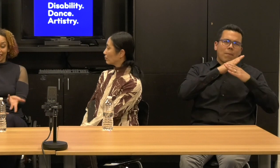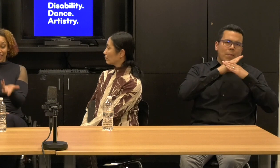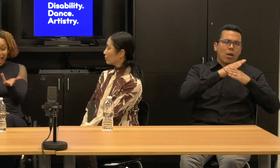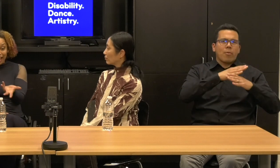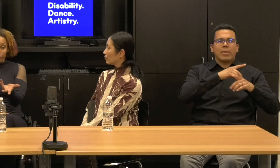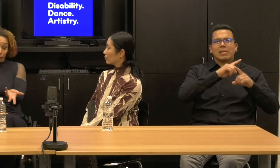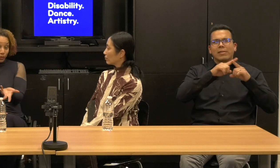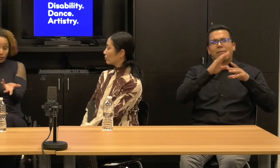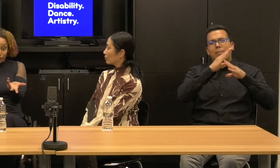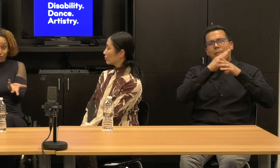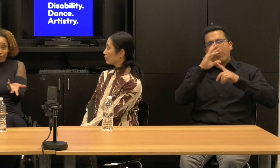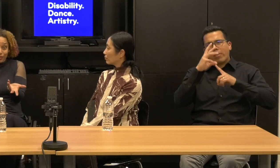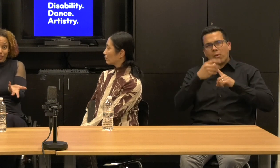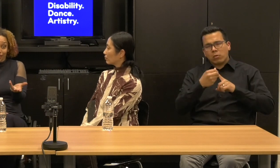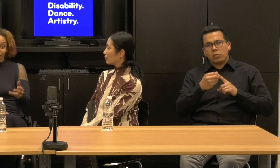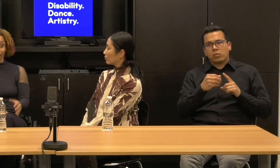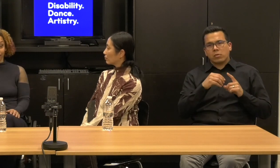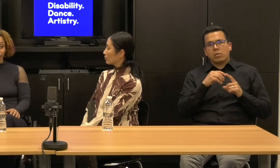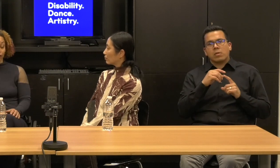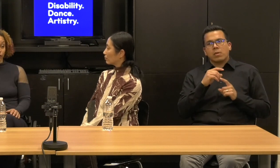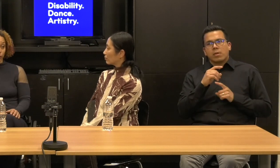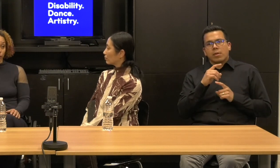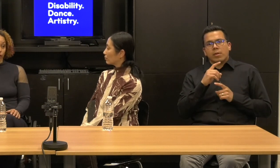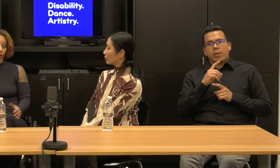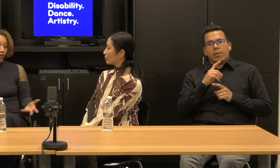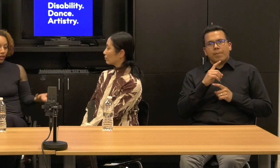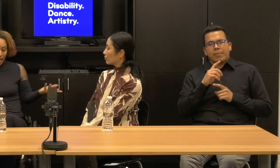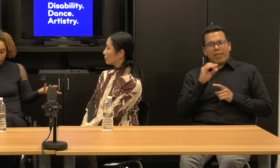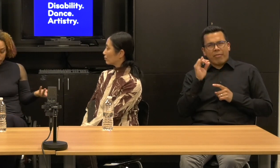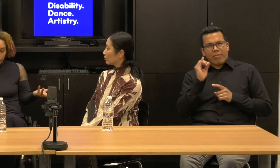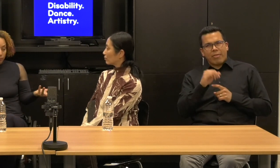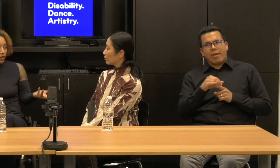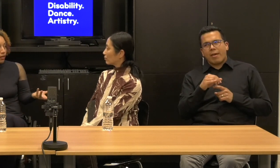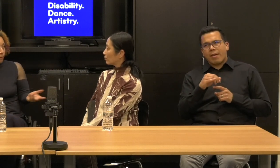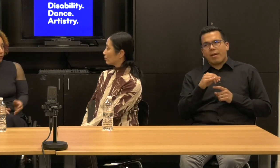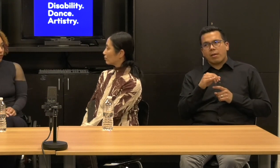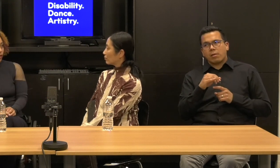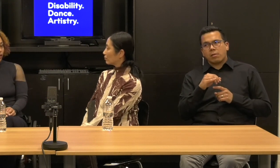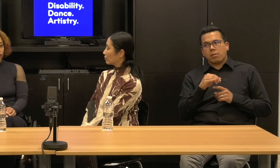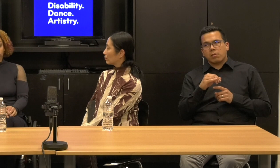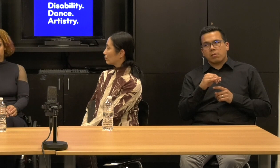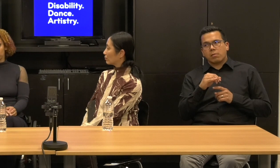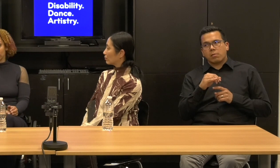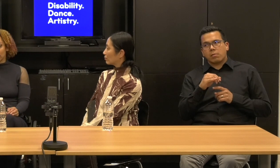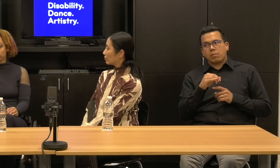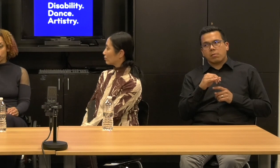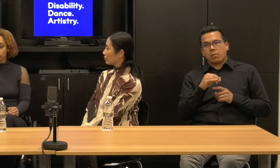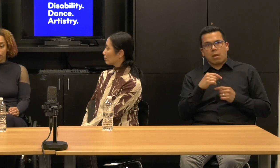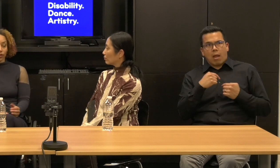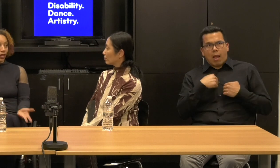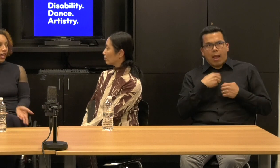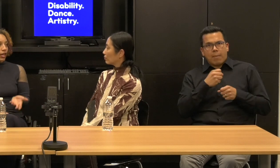And that was something that I think, you know, it happened be me who made that piece, but